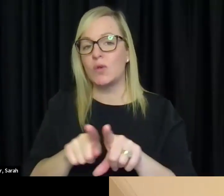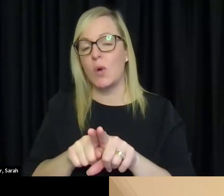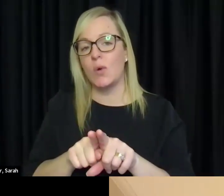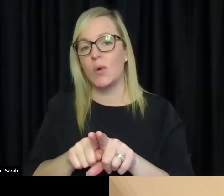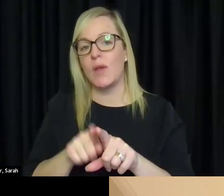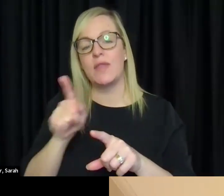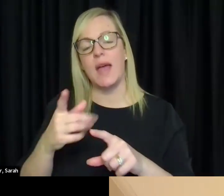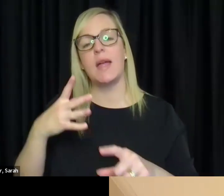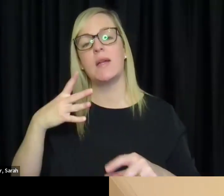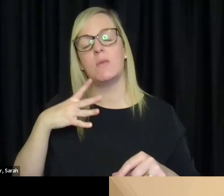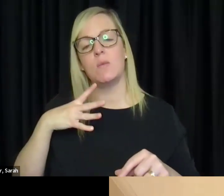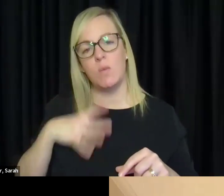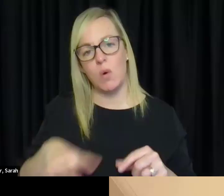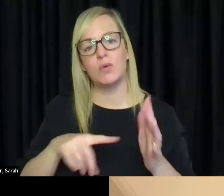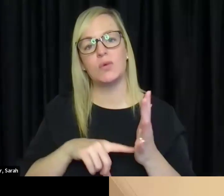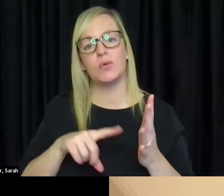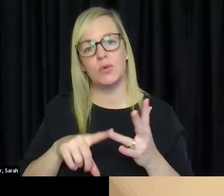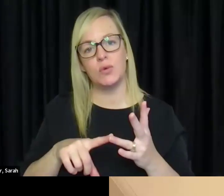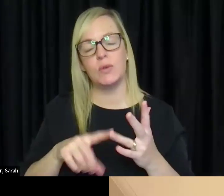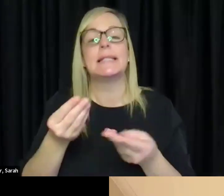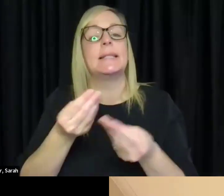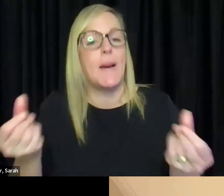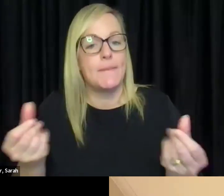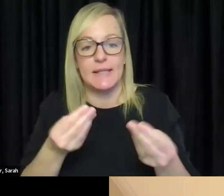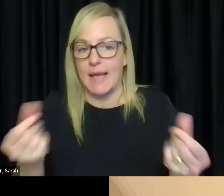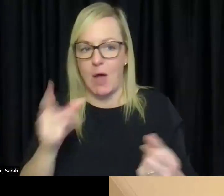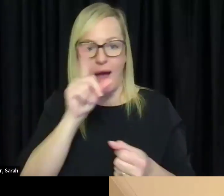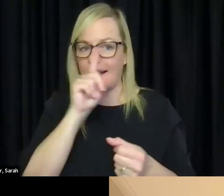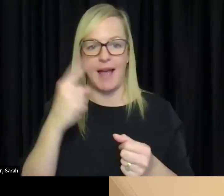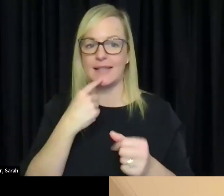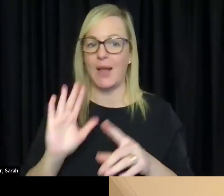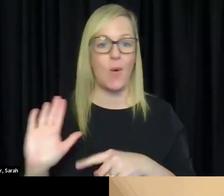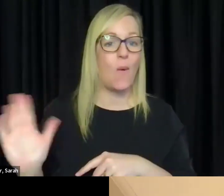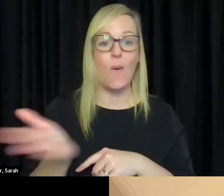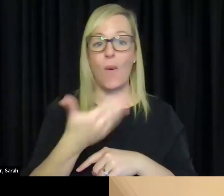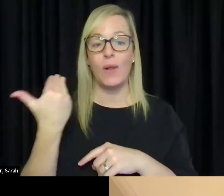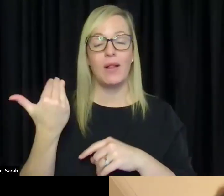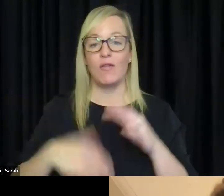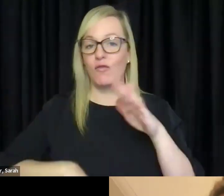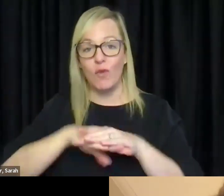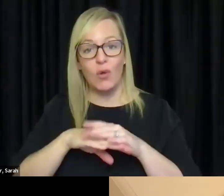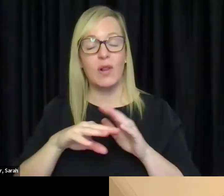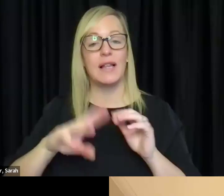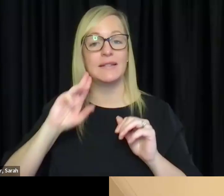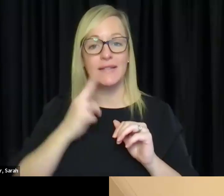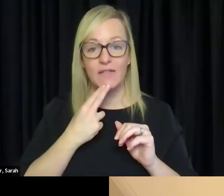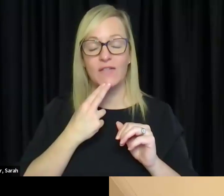would like to, some I can never speak for a whole collective, but this is just what I have heard